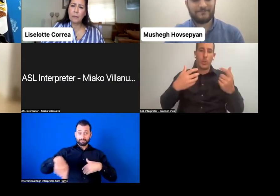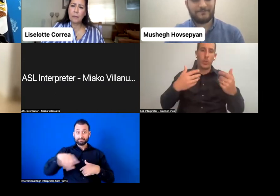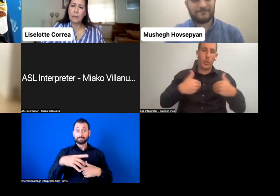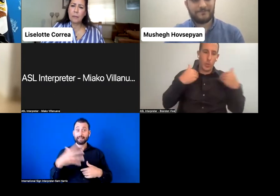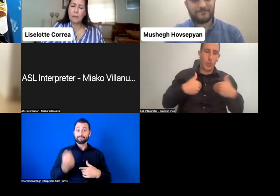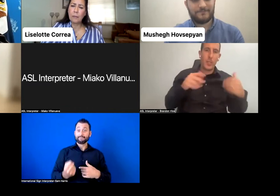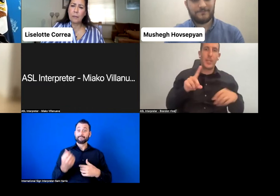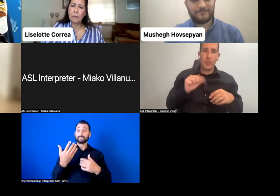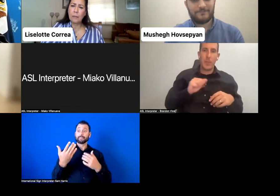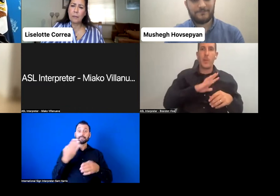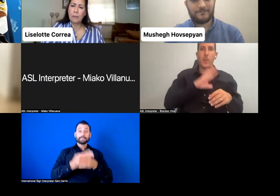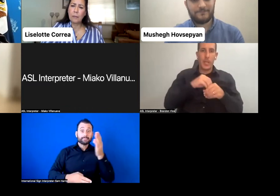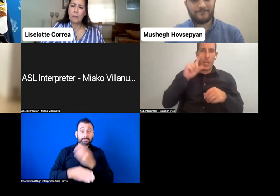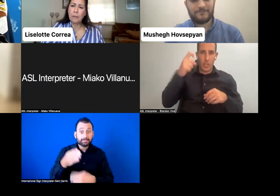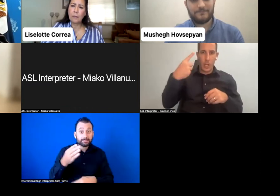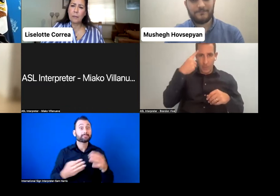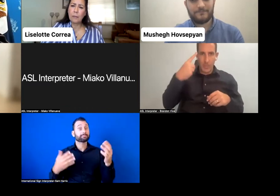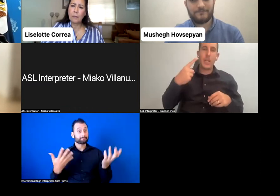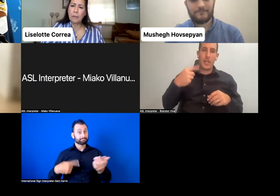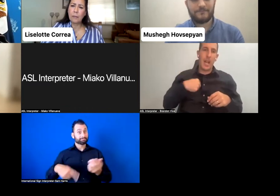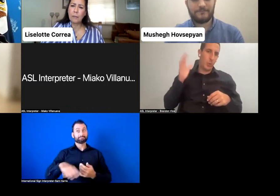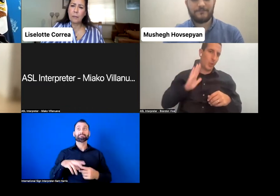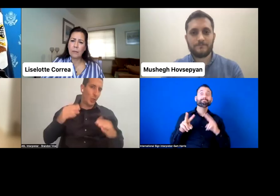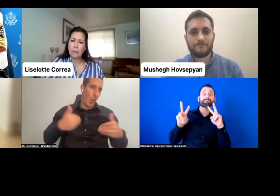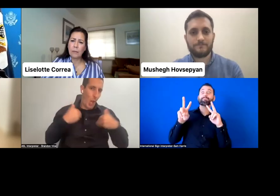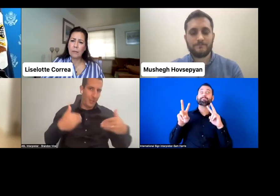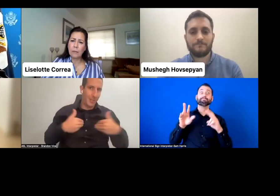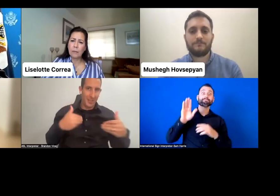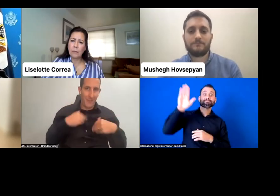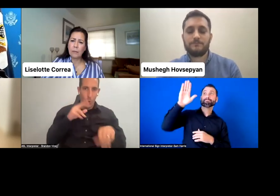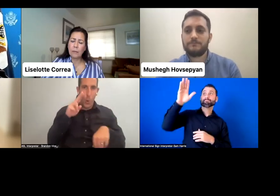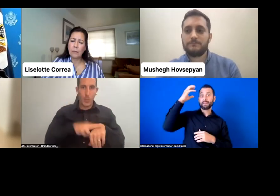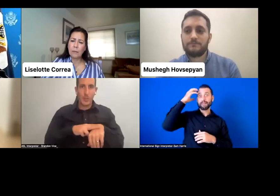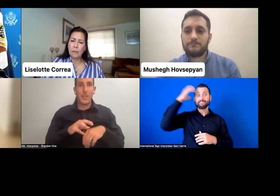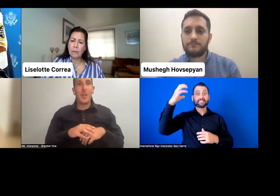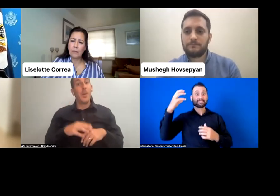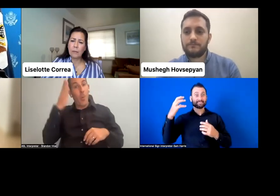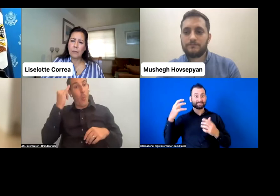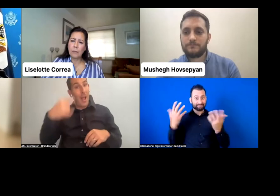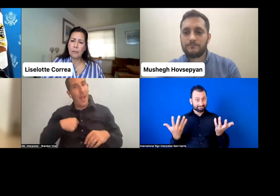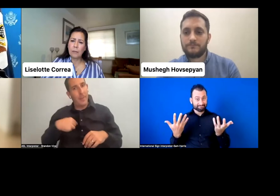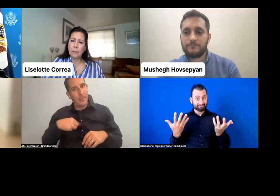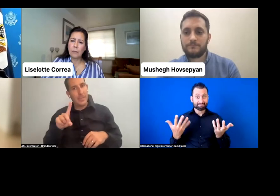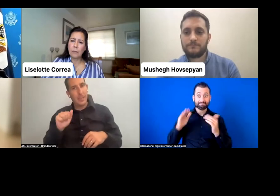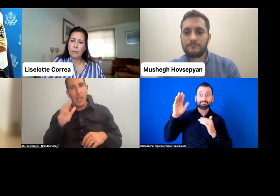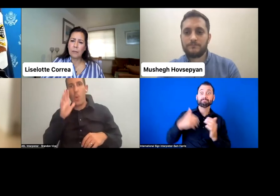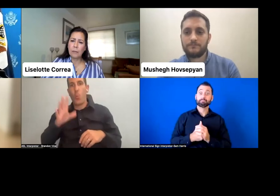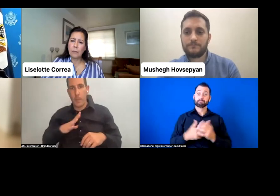in our state bodies-- because I am a disabled woman. I am a women with disabilities--